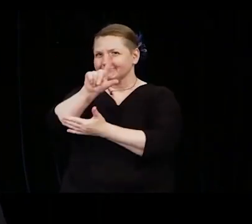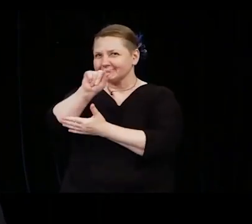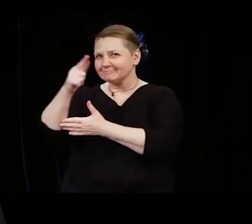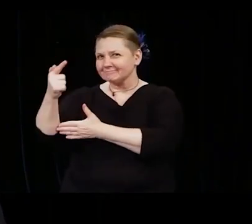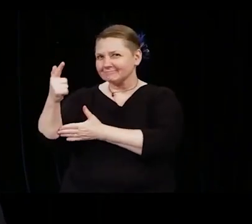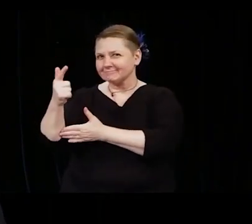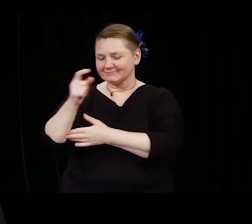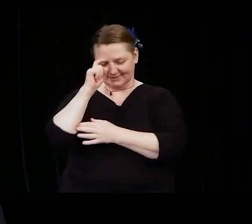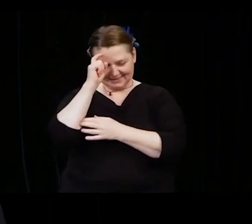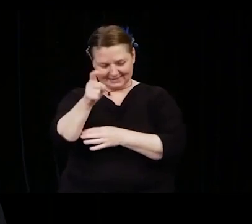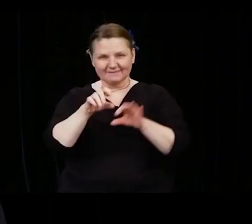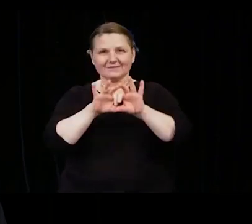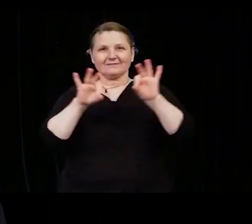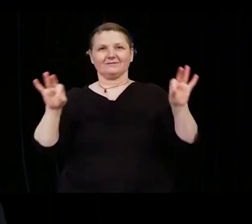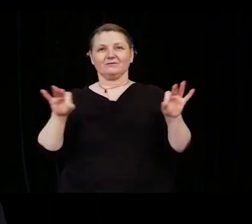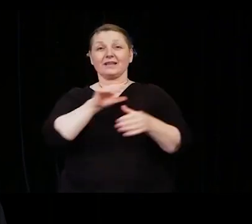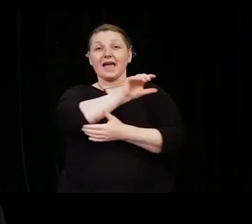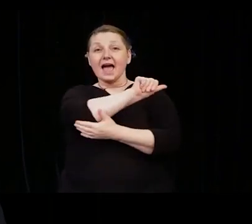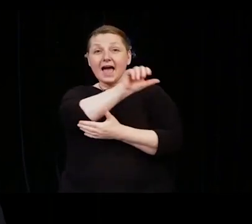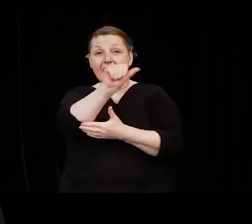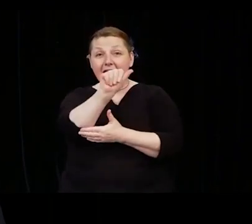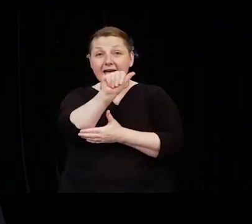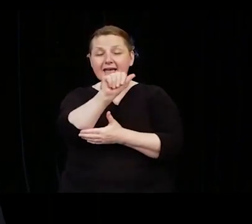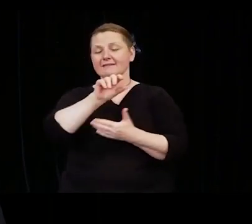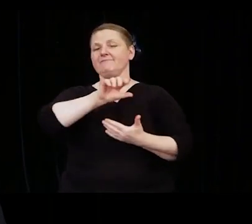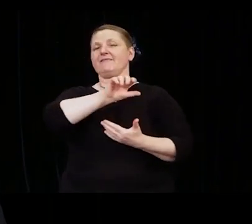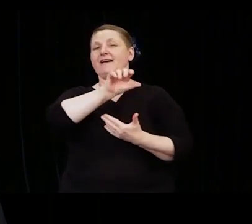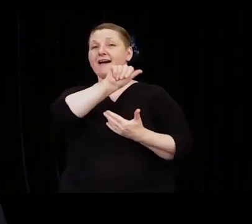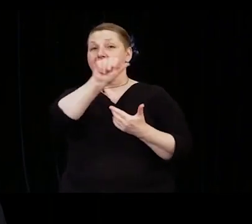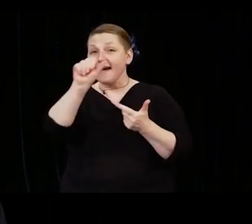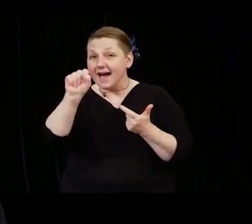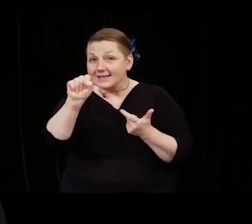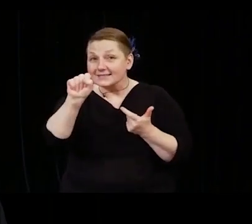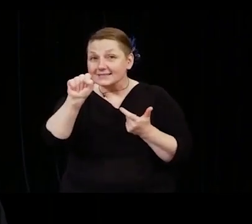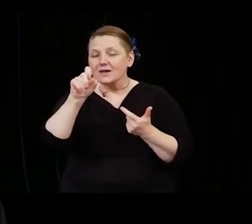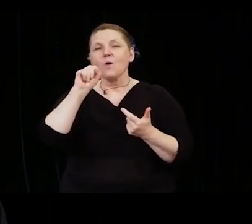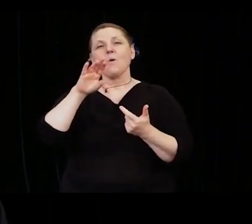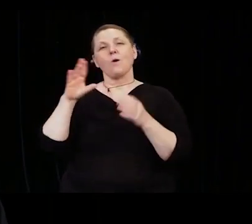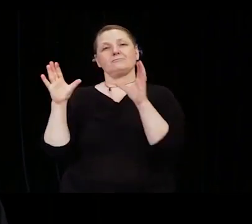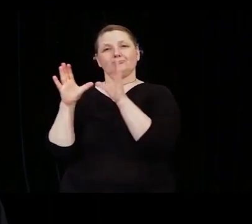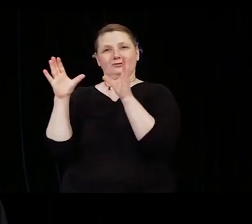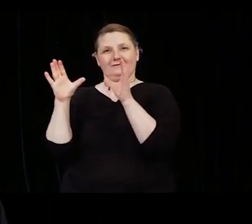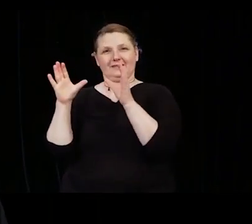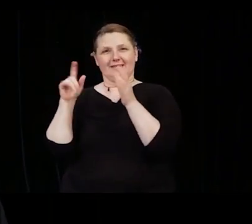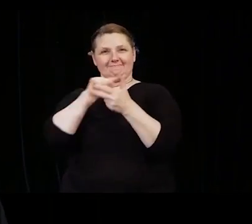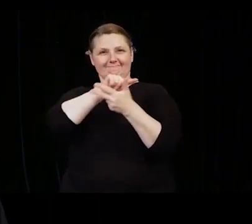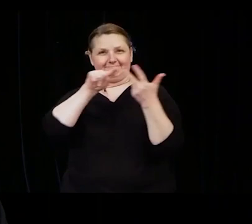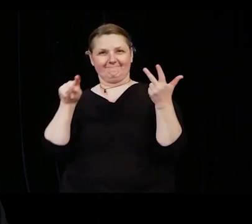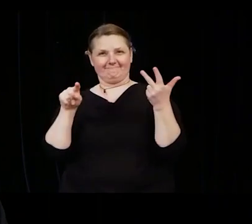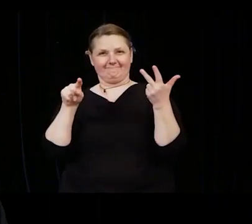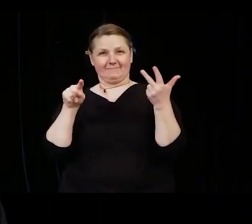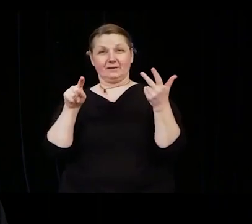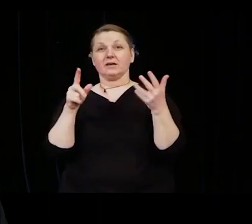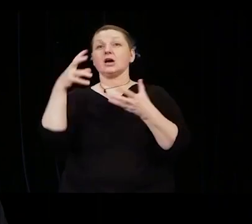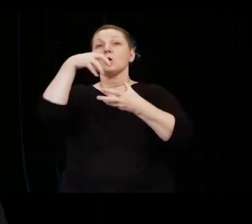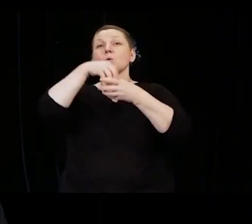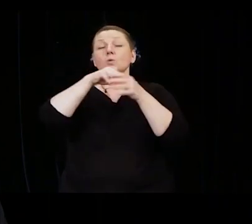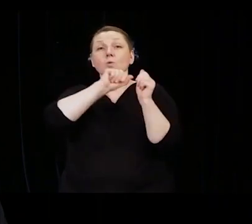the degree of Associate in Arts Associate in Science or a certificate with all rights and privileges